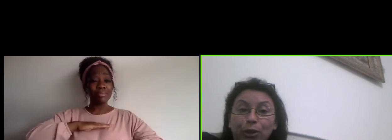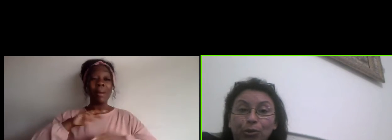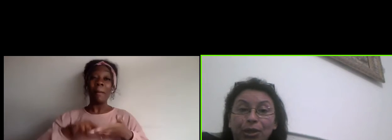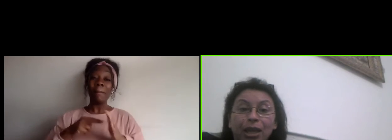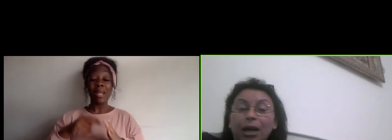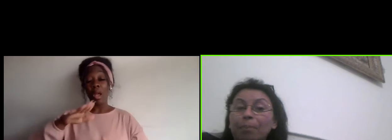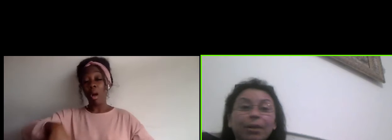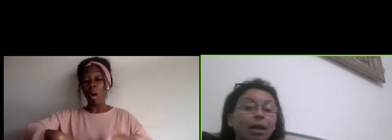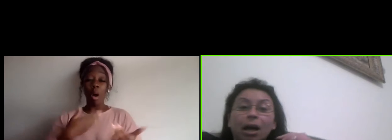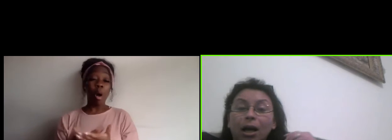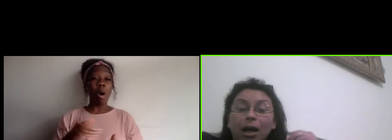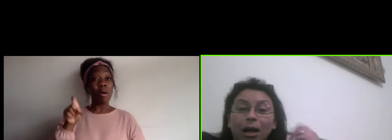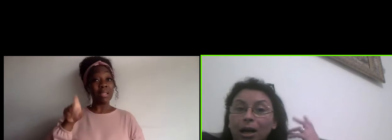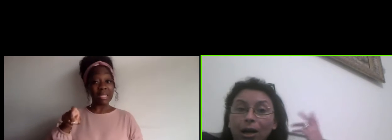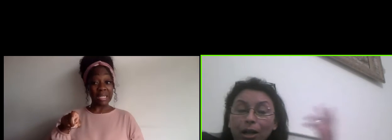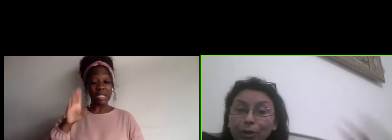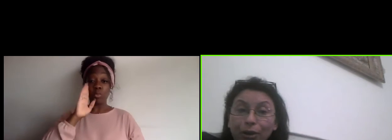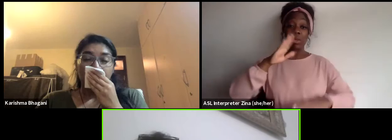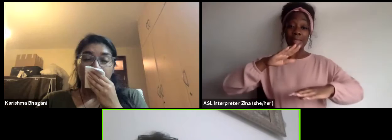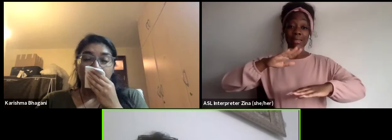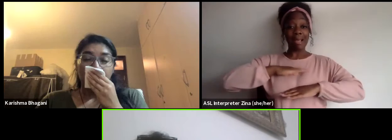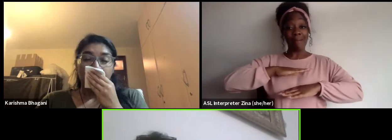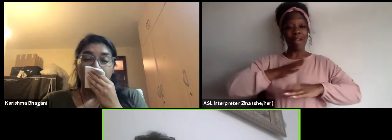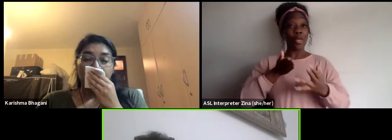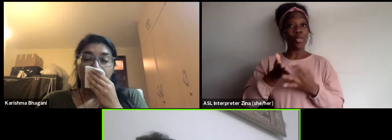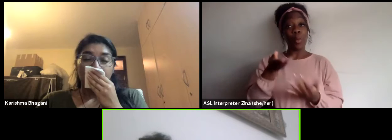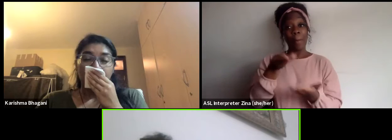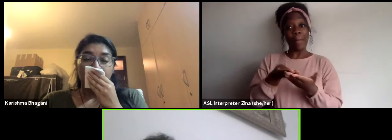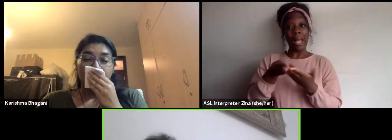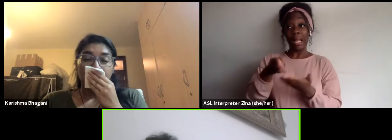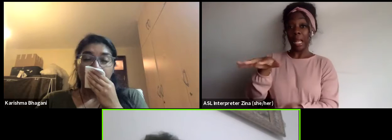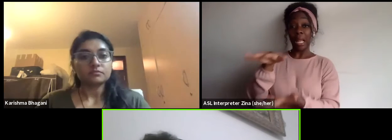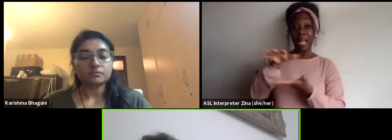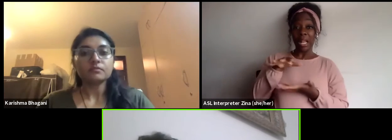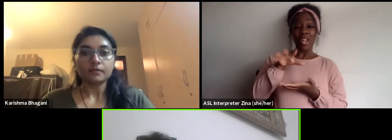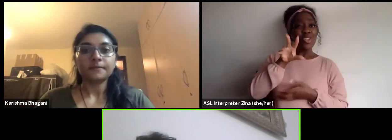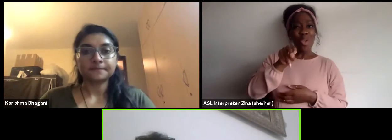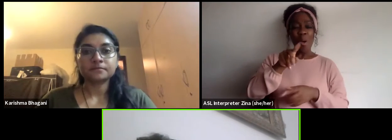through the grant, but you can break down your need